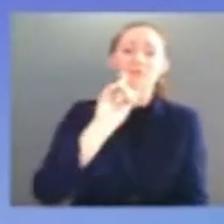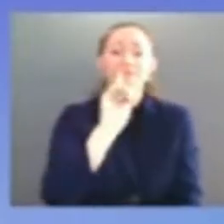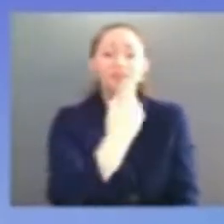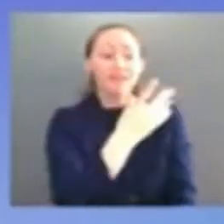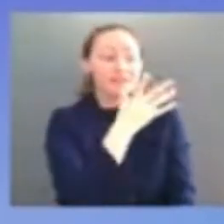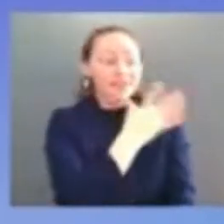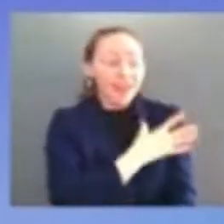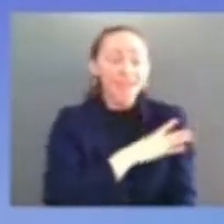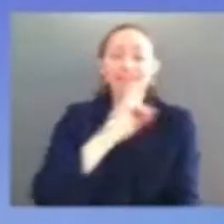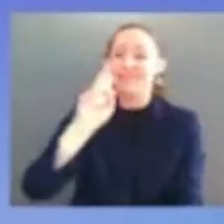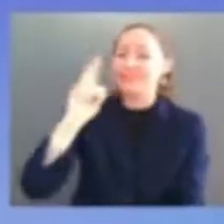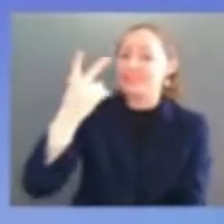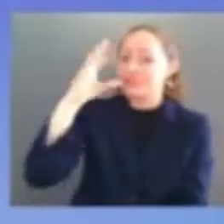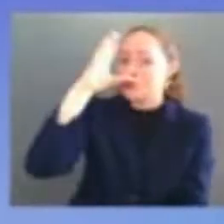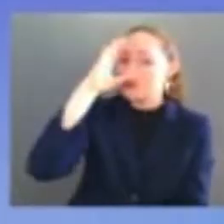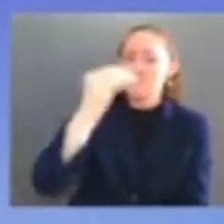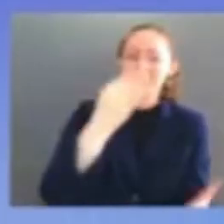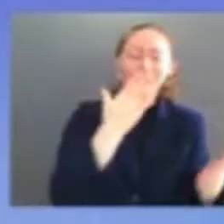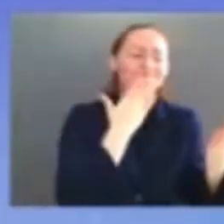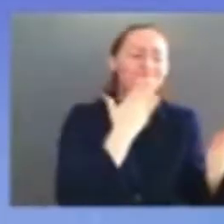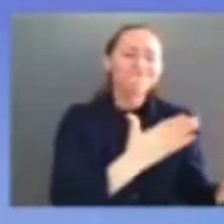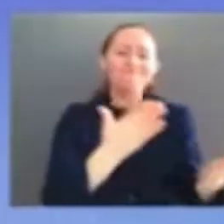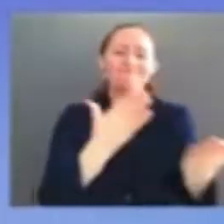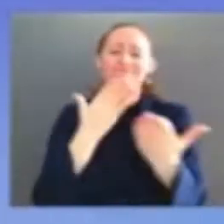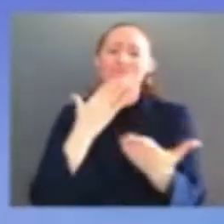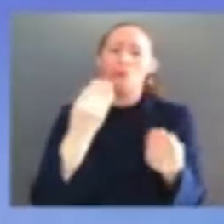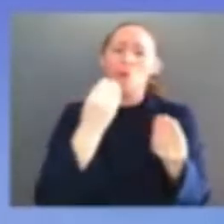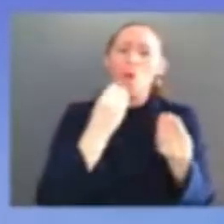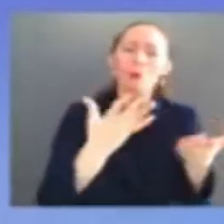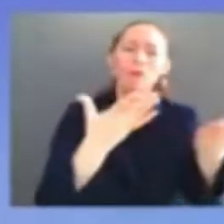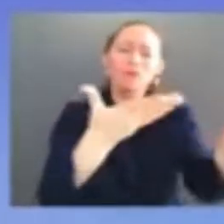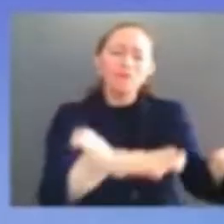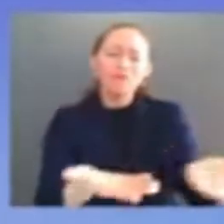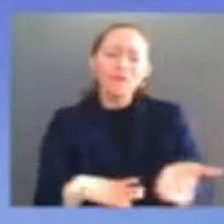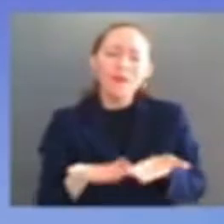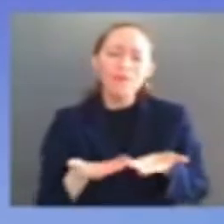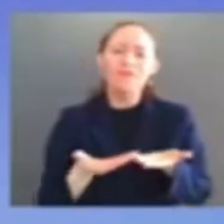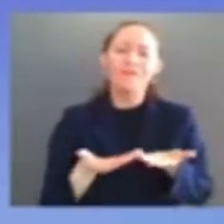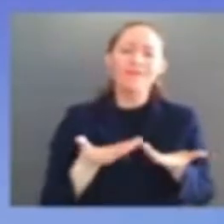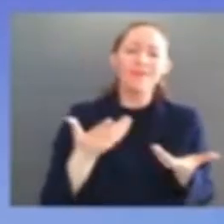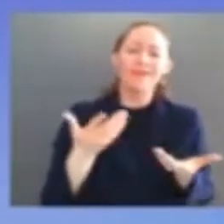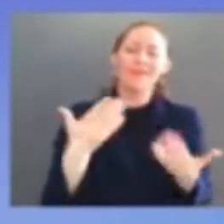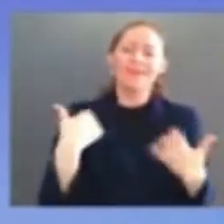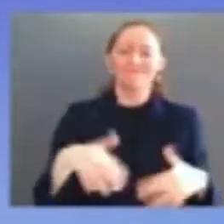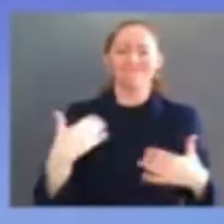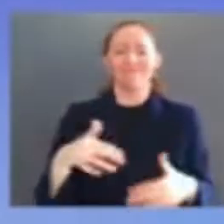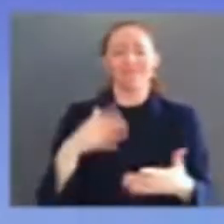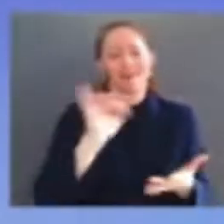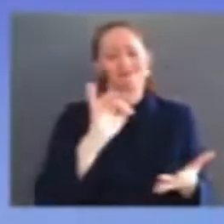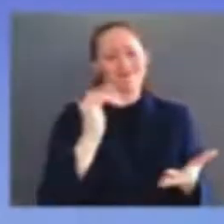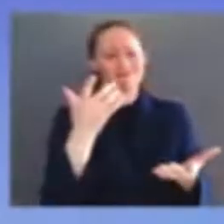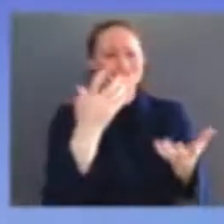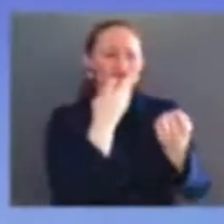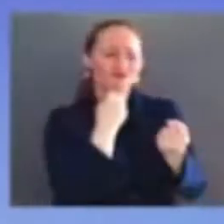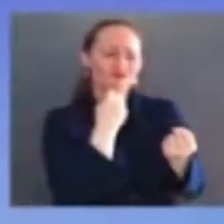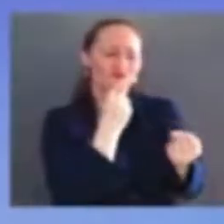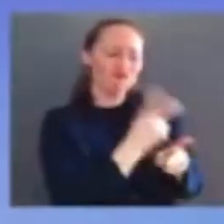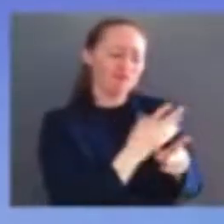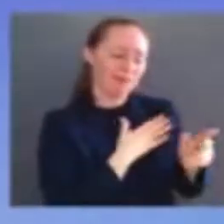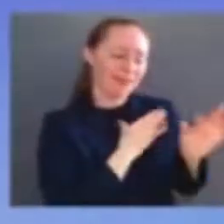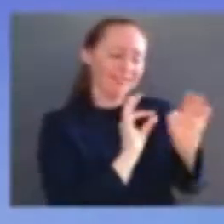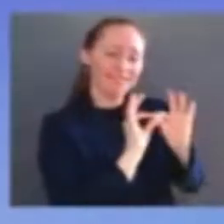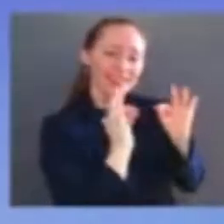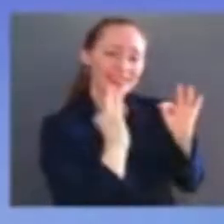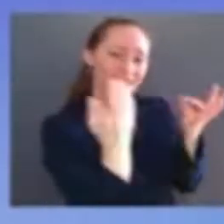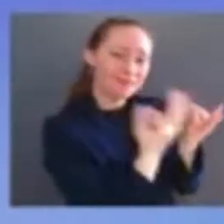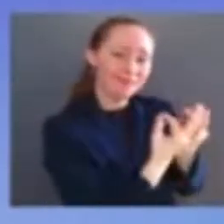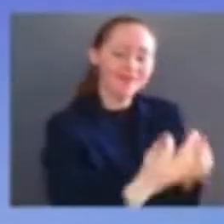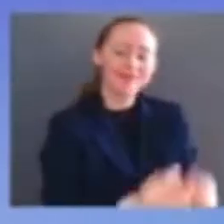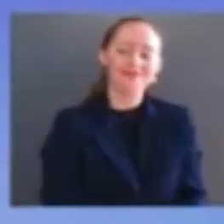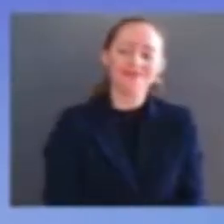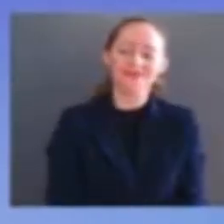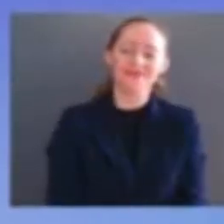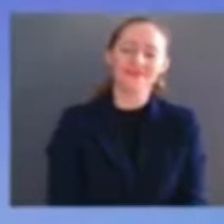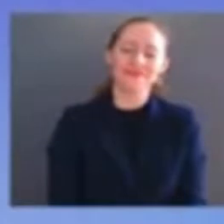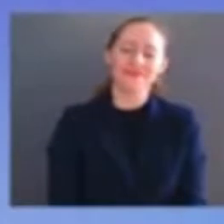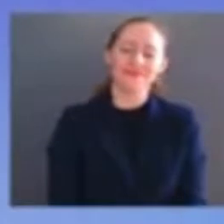you've shown me and my family i would also like to extend my thanks to each member of the senate you